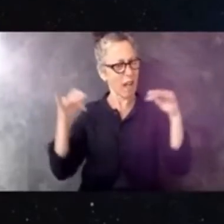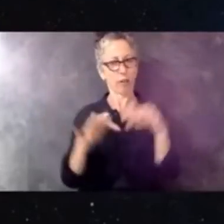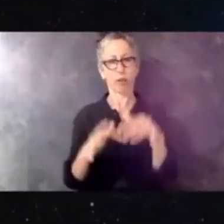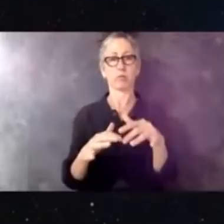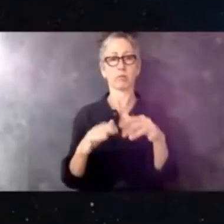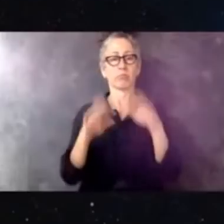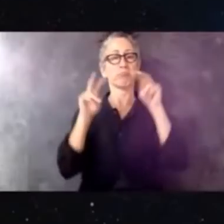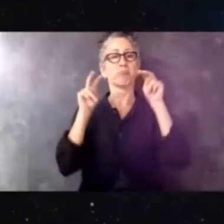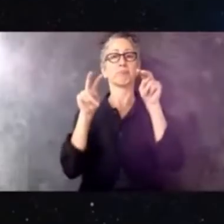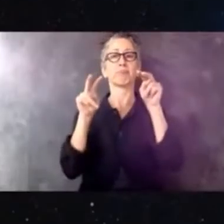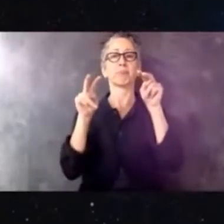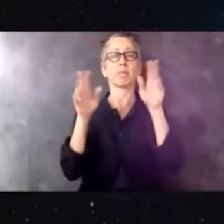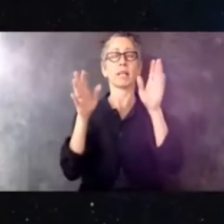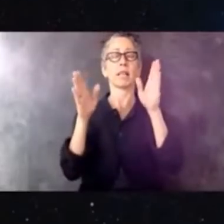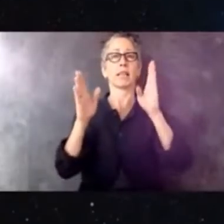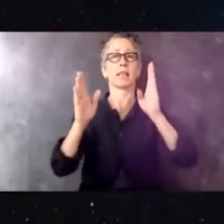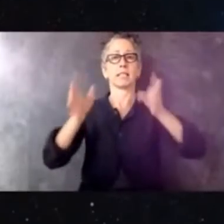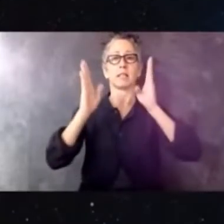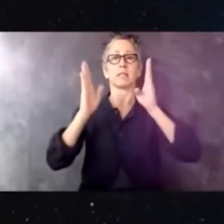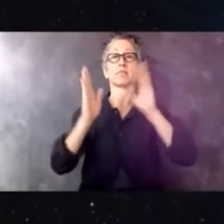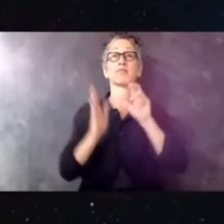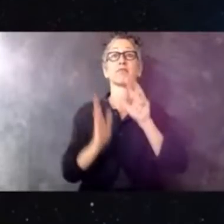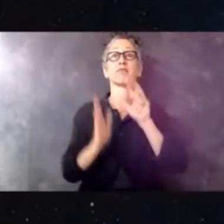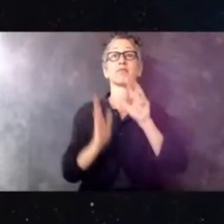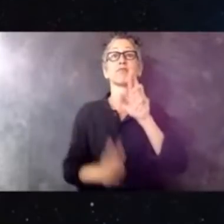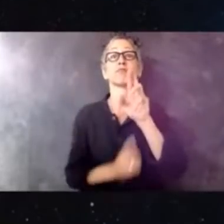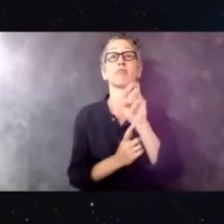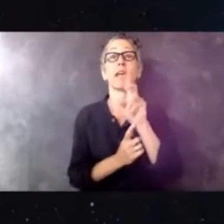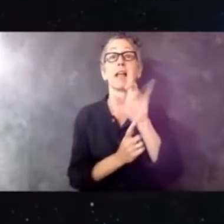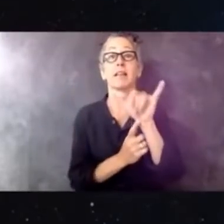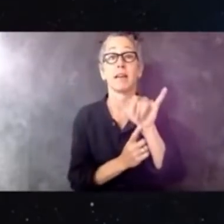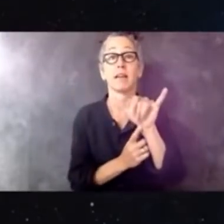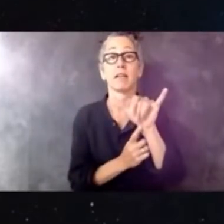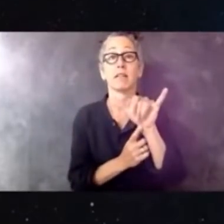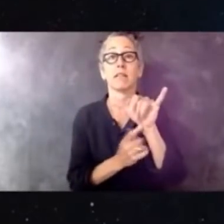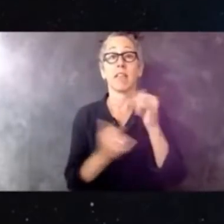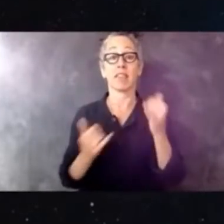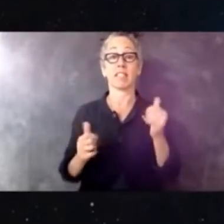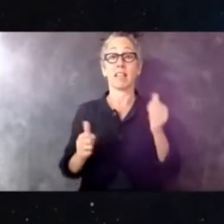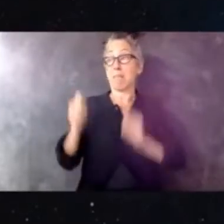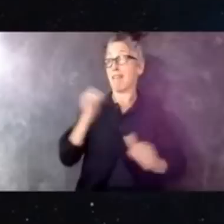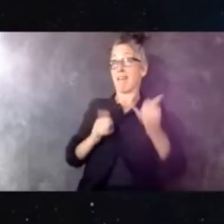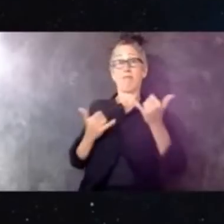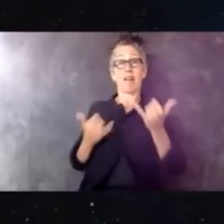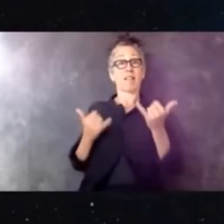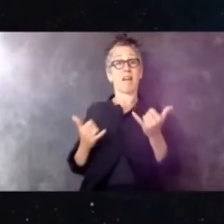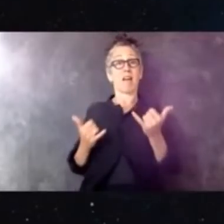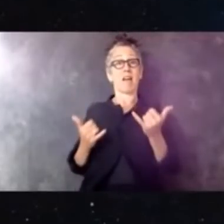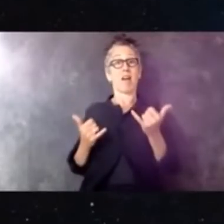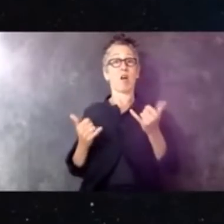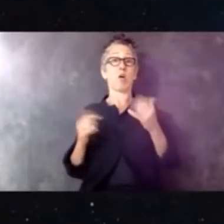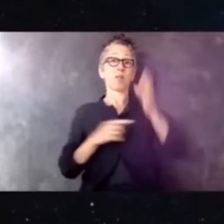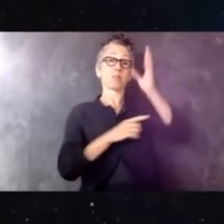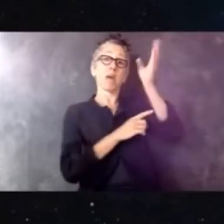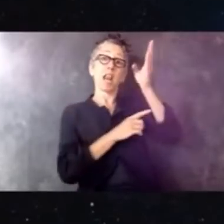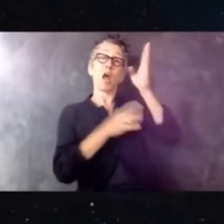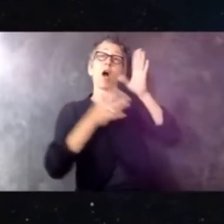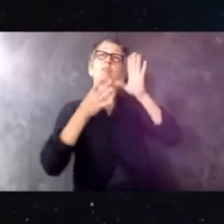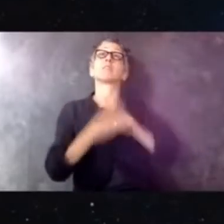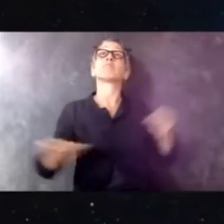This is not a play designed to move you; this is not... a set of monologues written to stir your beliefs, but...